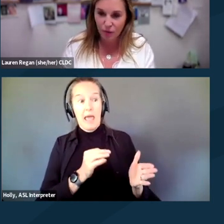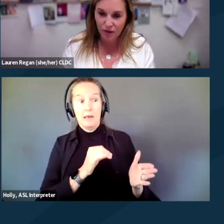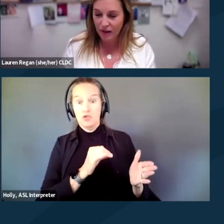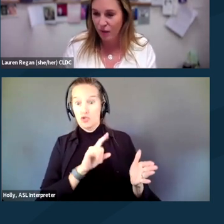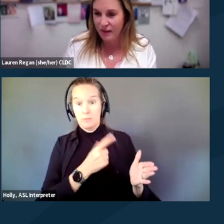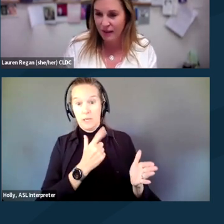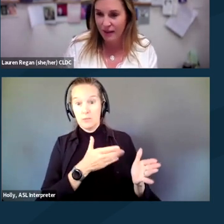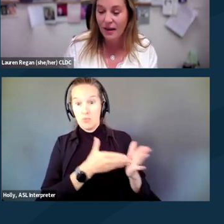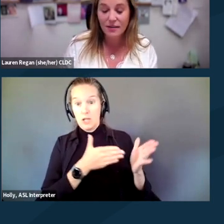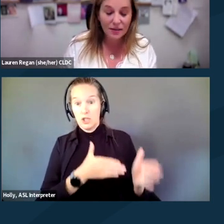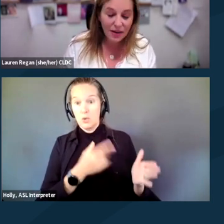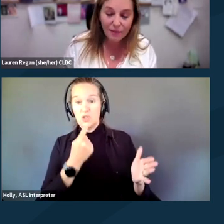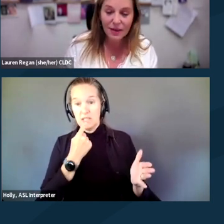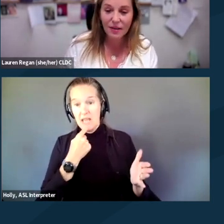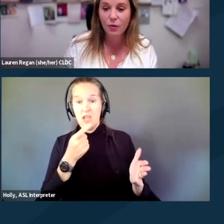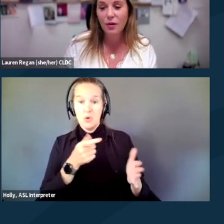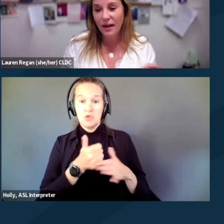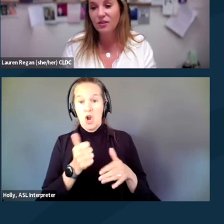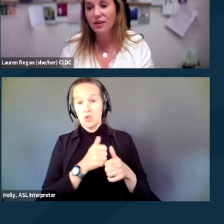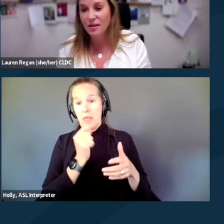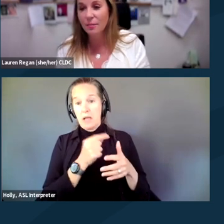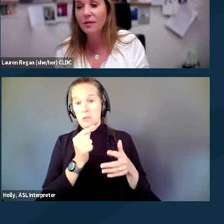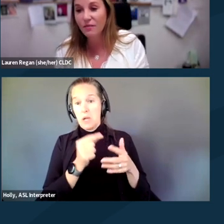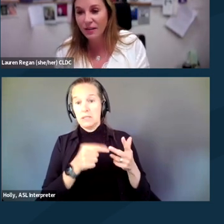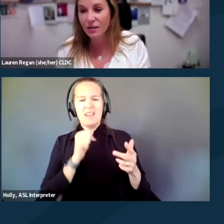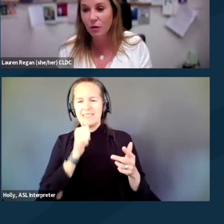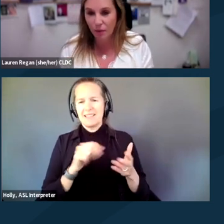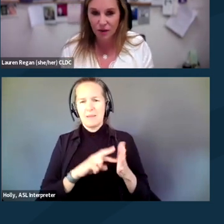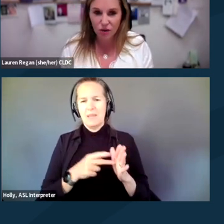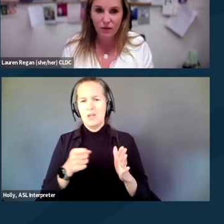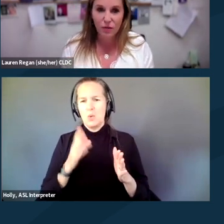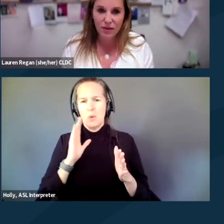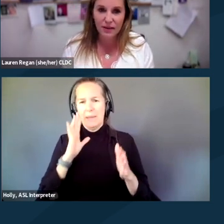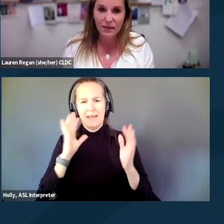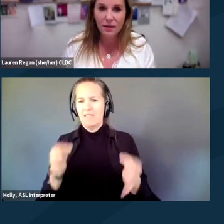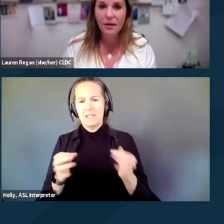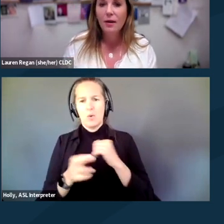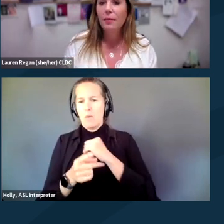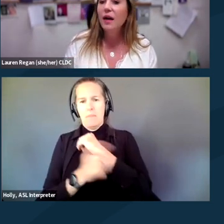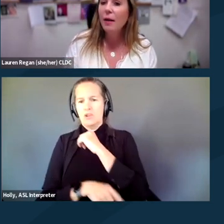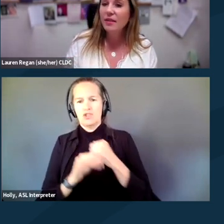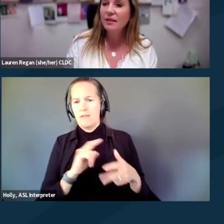with X, Y, Z does not mean that you'll actually end up convicted or punished of those things. But common things